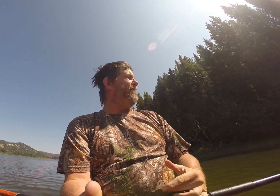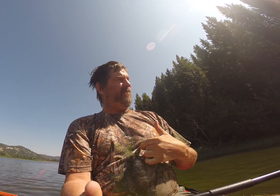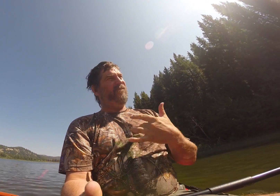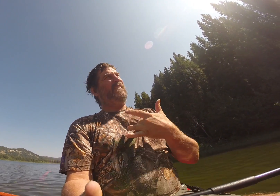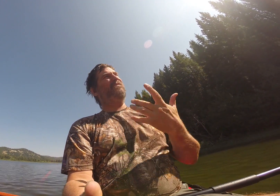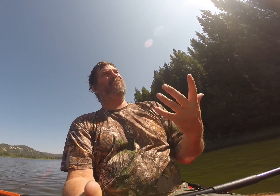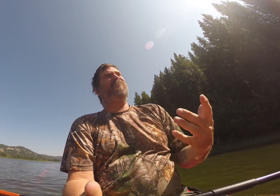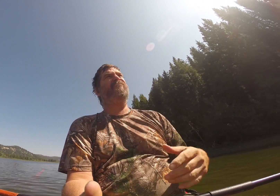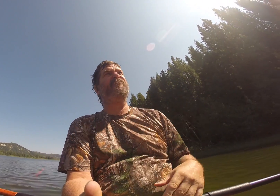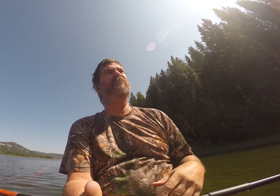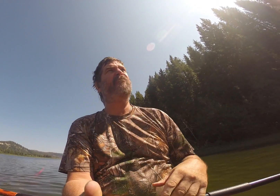Feeling